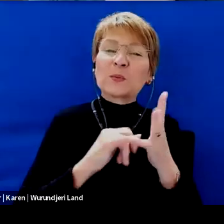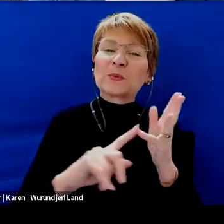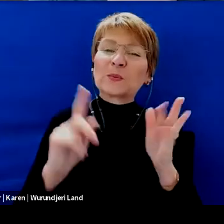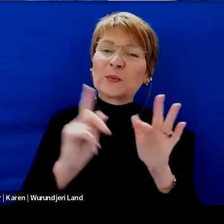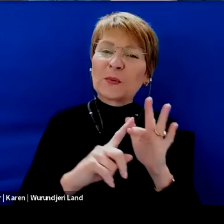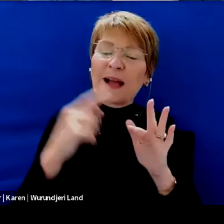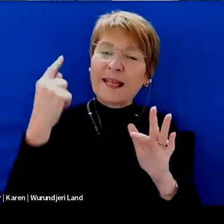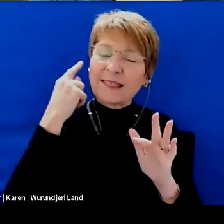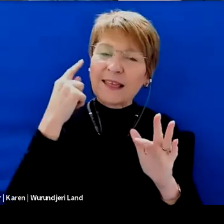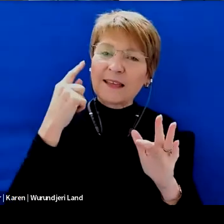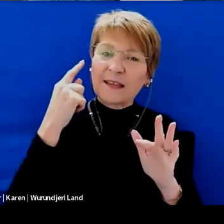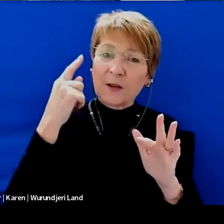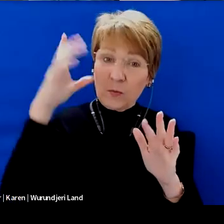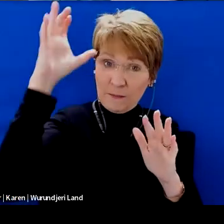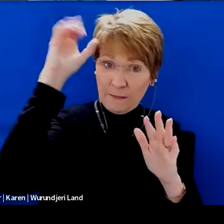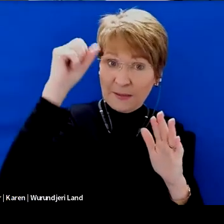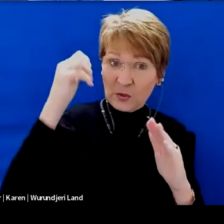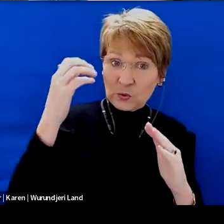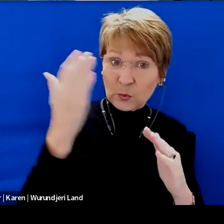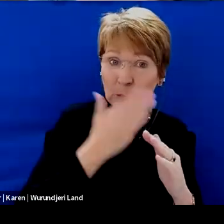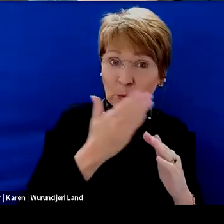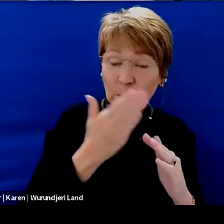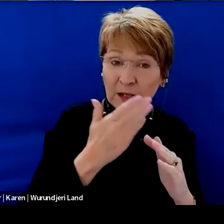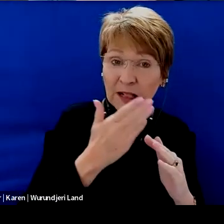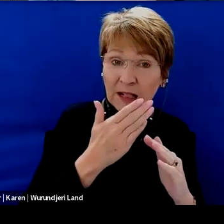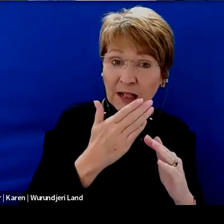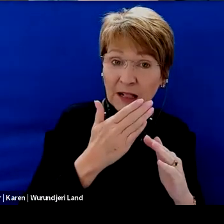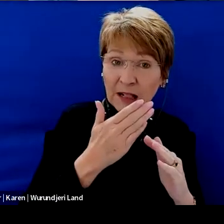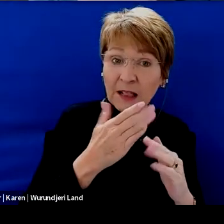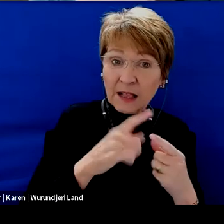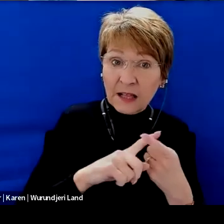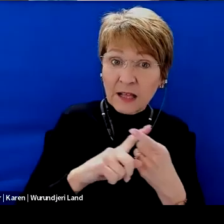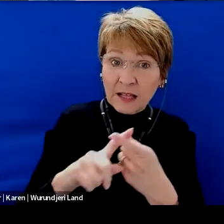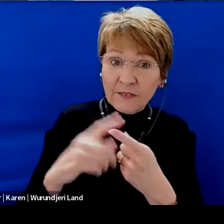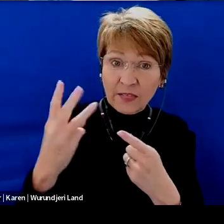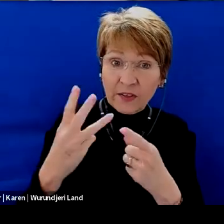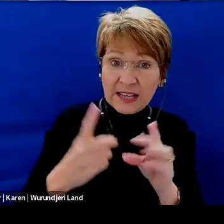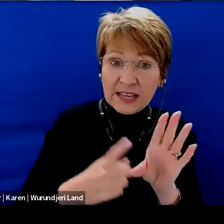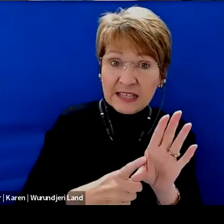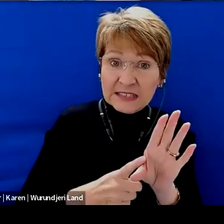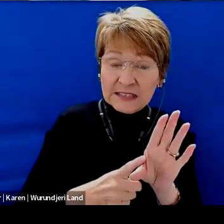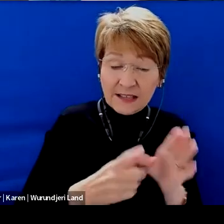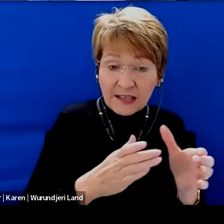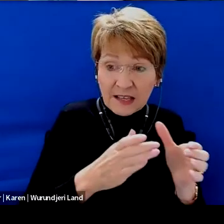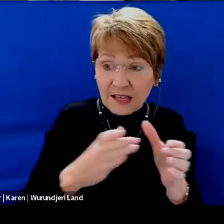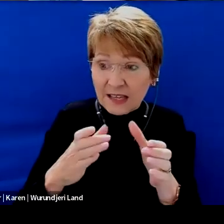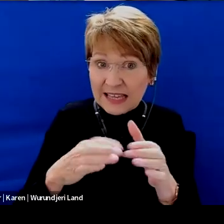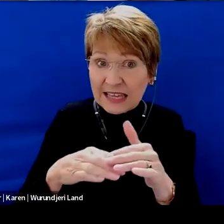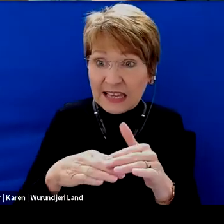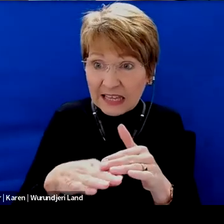This was it's also remembering that school is typically for 13 years. So, when you start that journey.